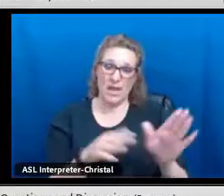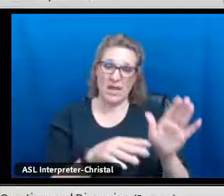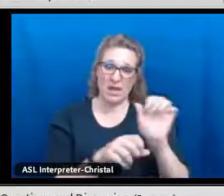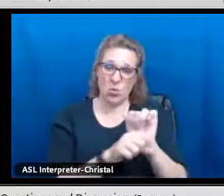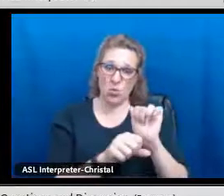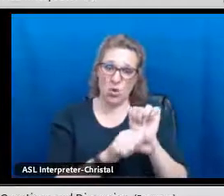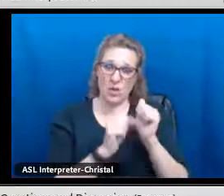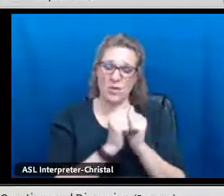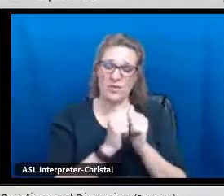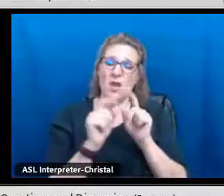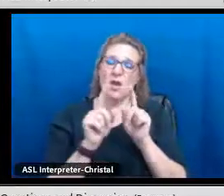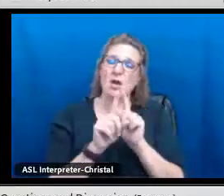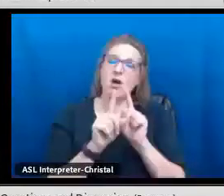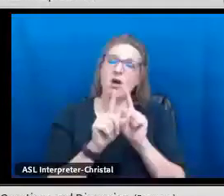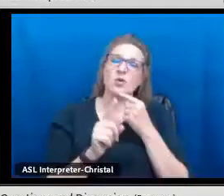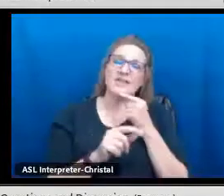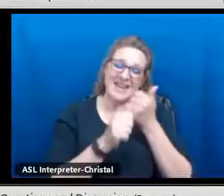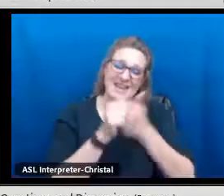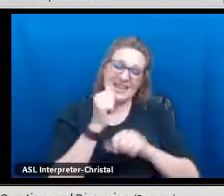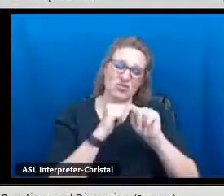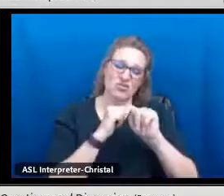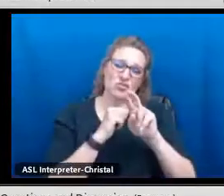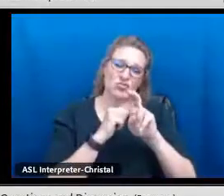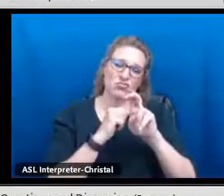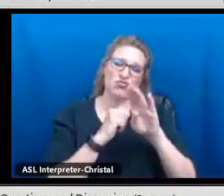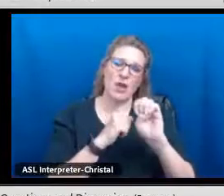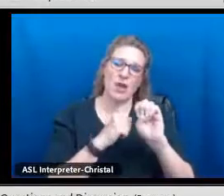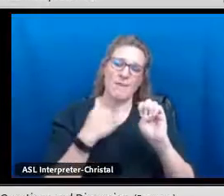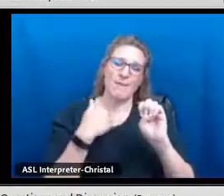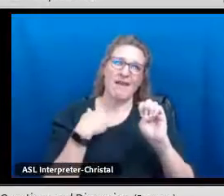of the tribe's language your intending to work with.